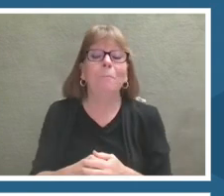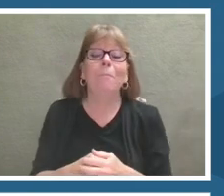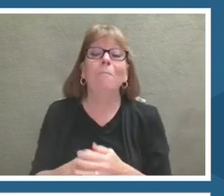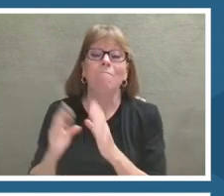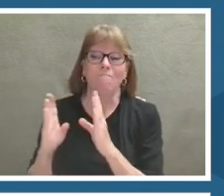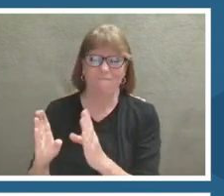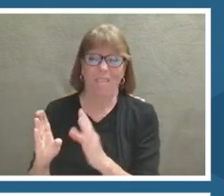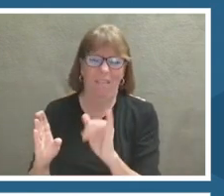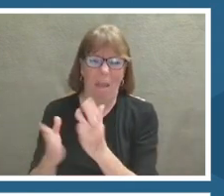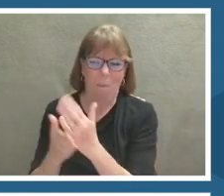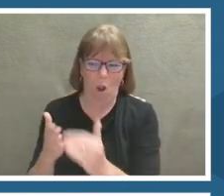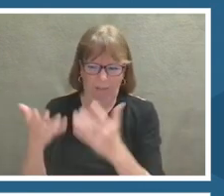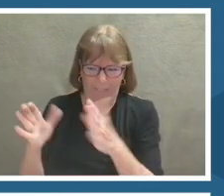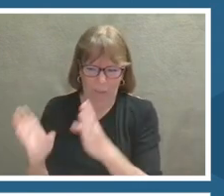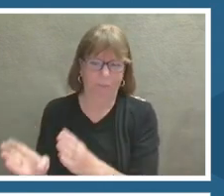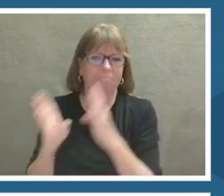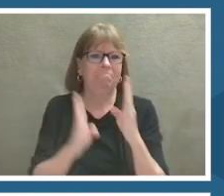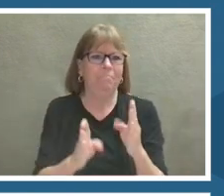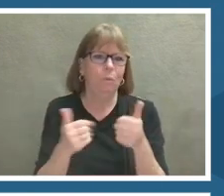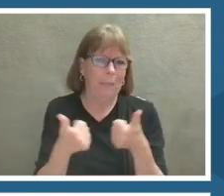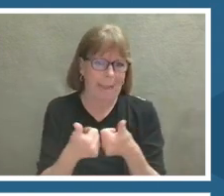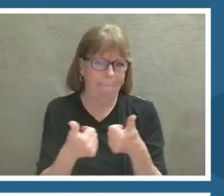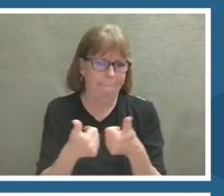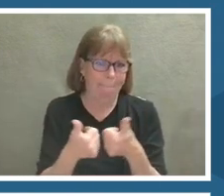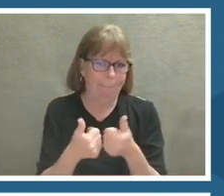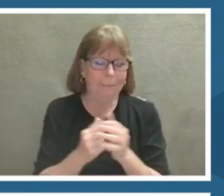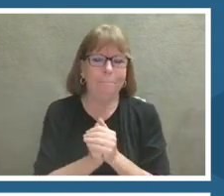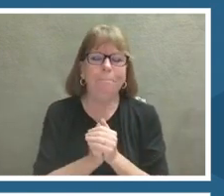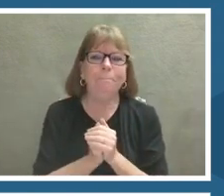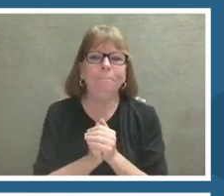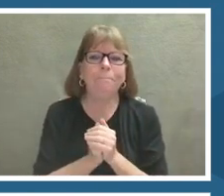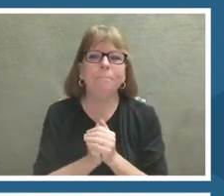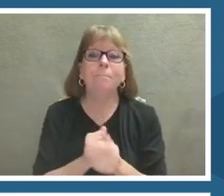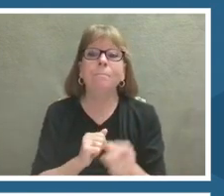on games. This is the interactive.